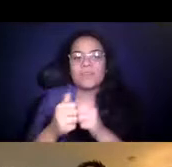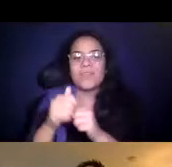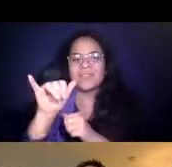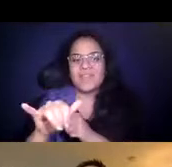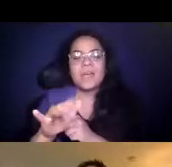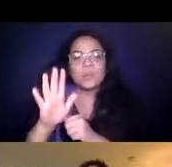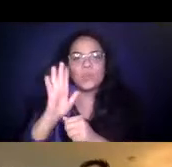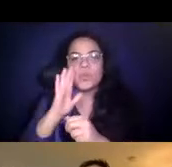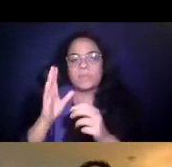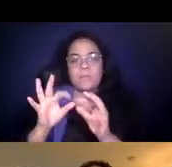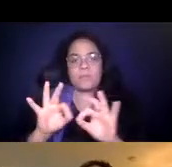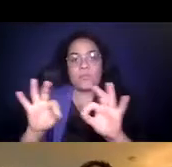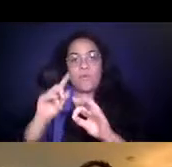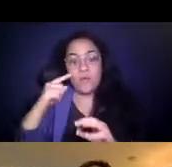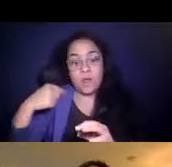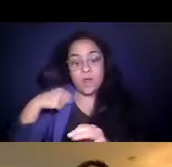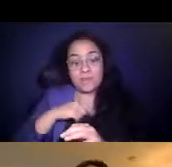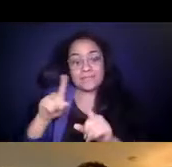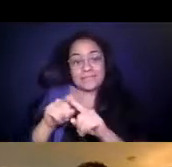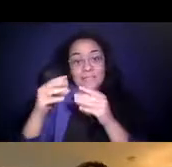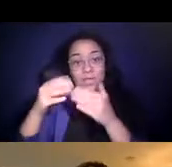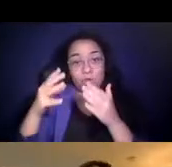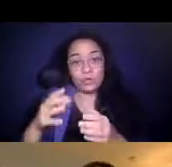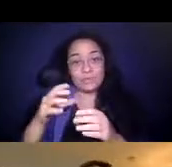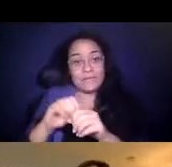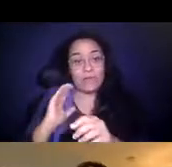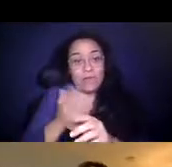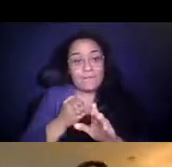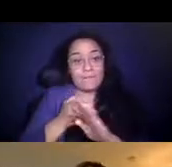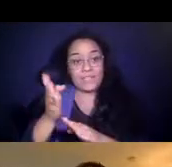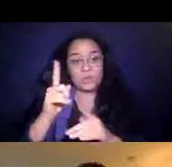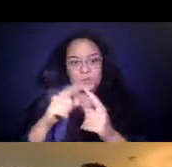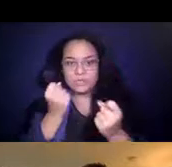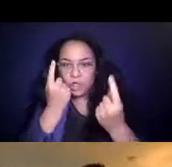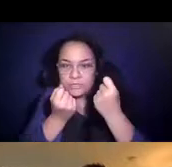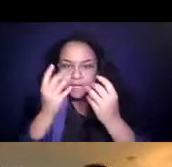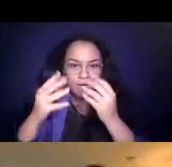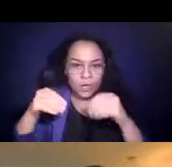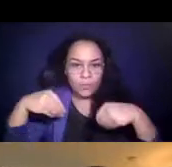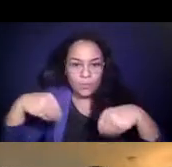upon us as leaders in the field to understand and move 14:21:17 towards. 14:21:18 Safety.